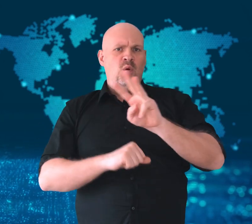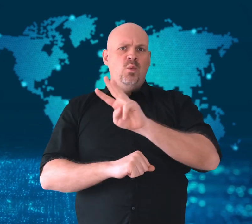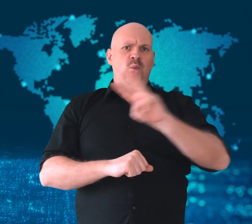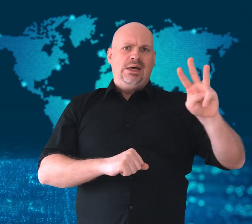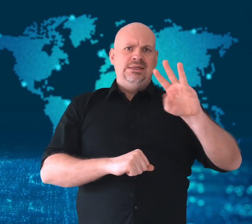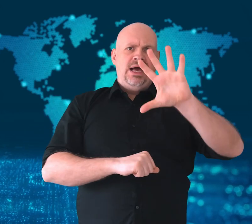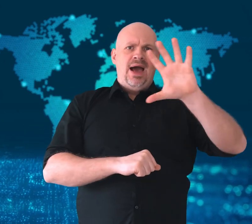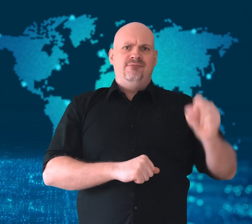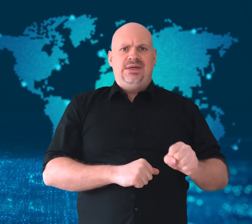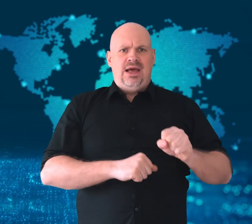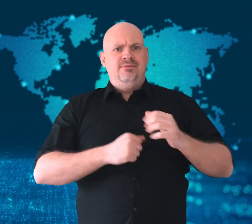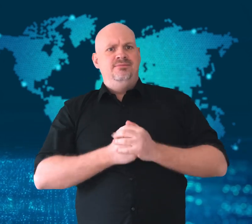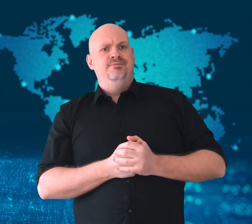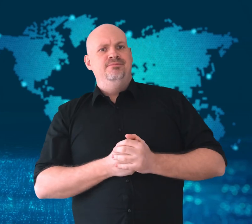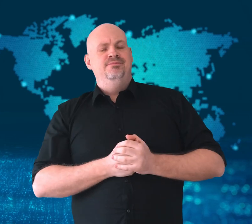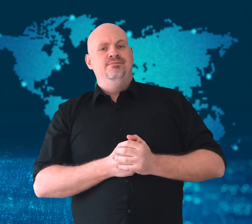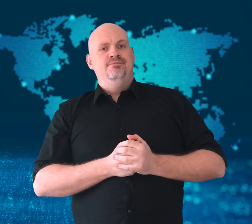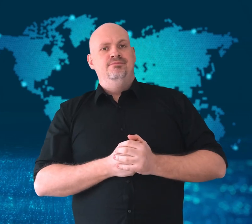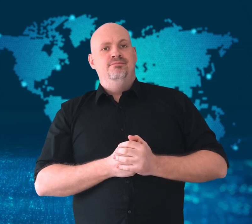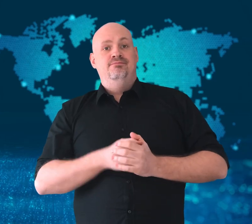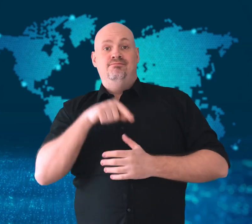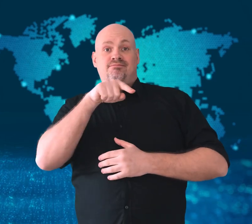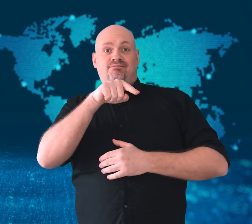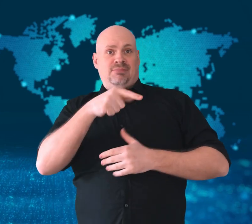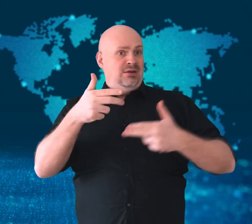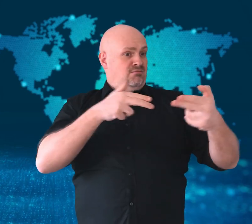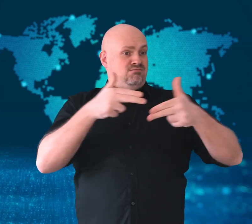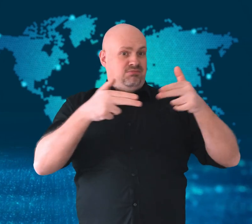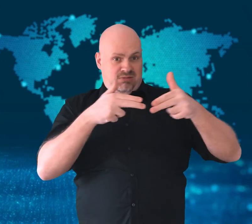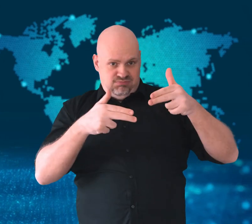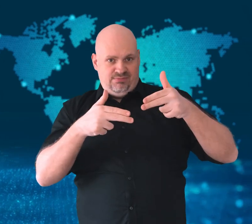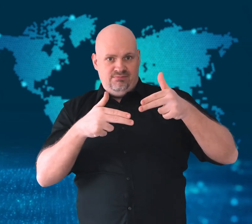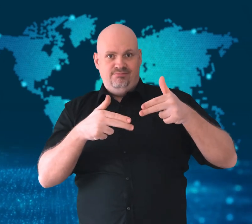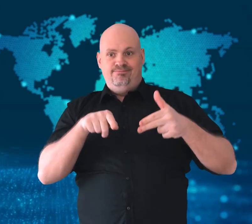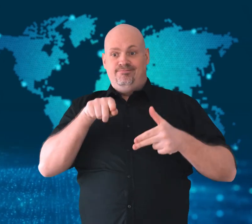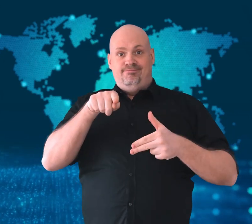Africa’s Guinea-Bissau's capital.